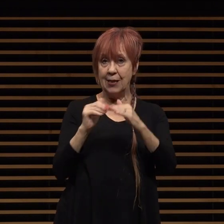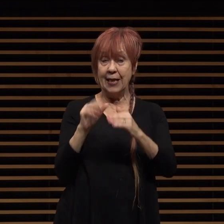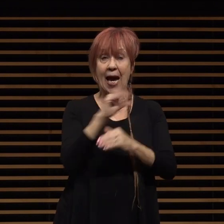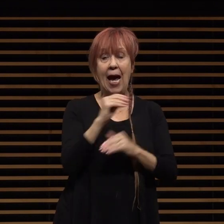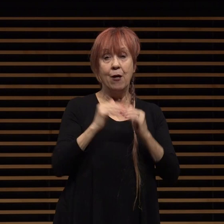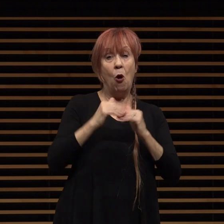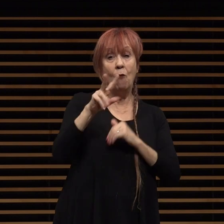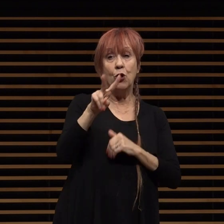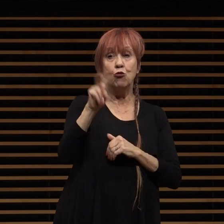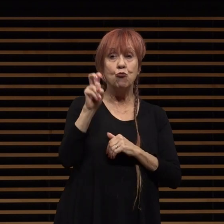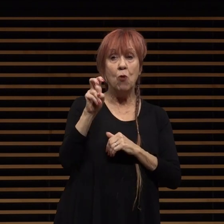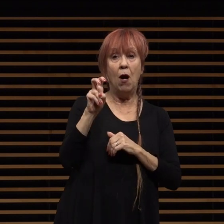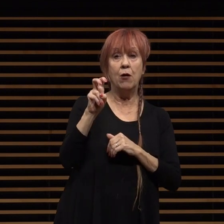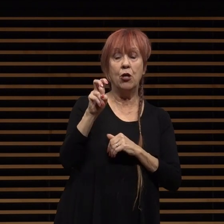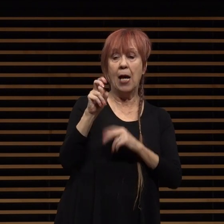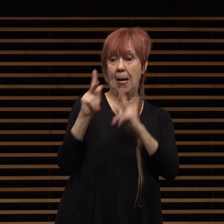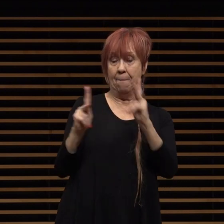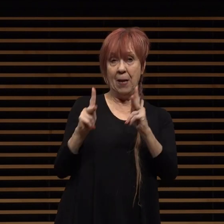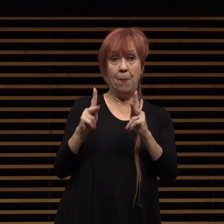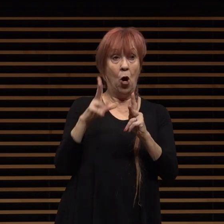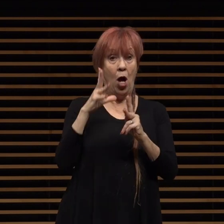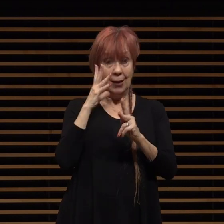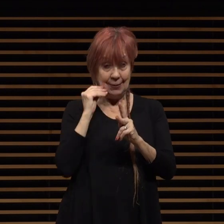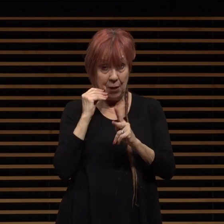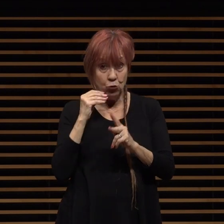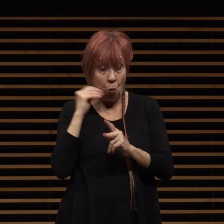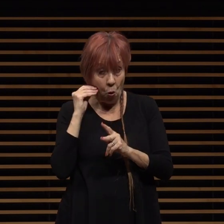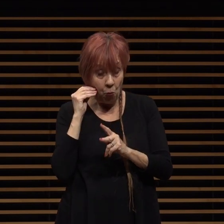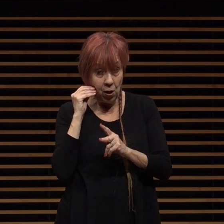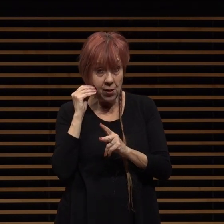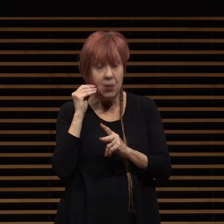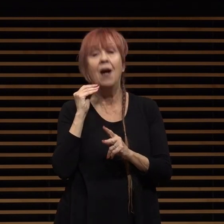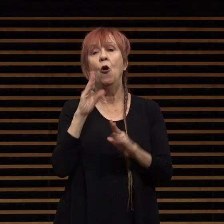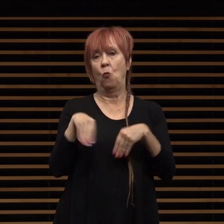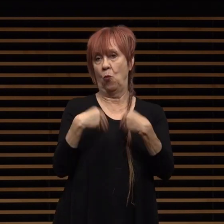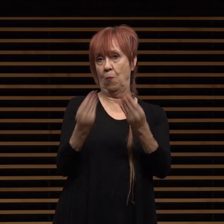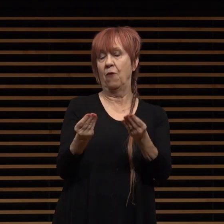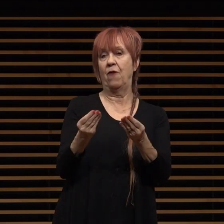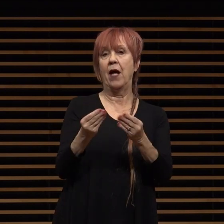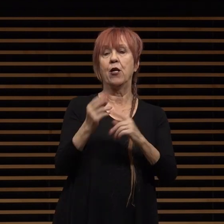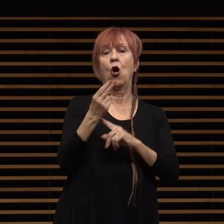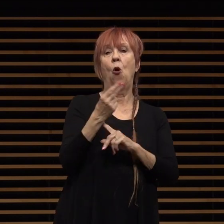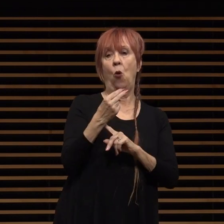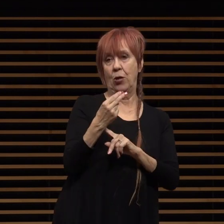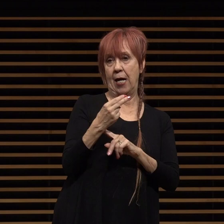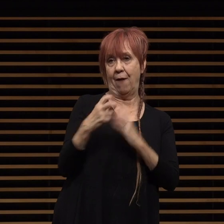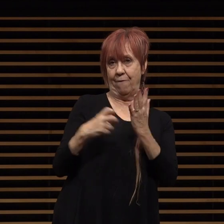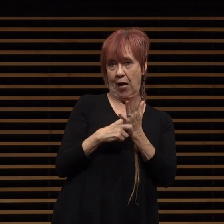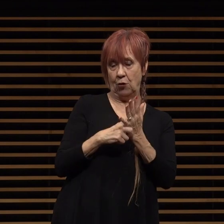200 persons experiencing homelessness